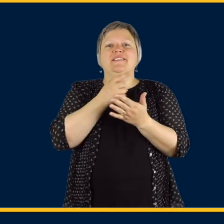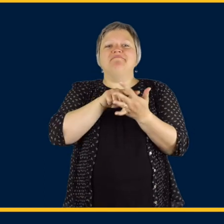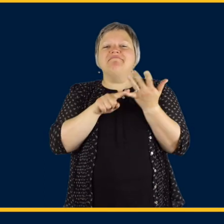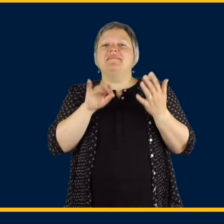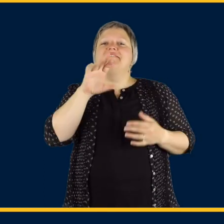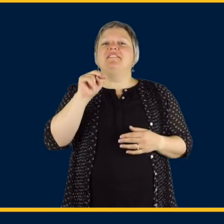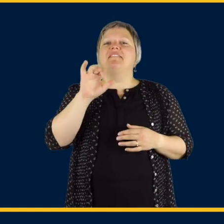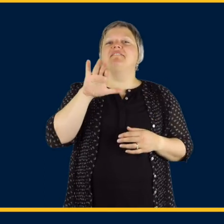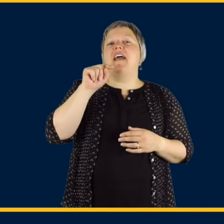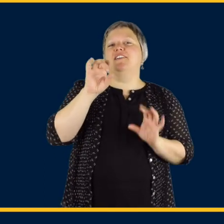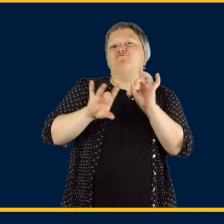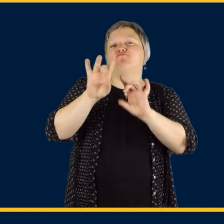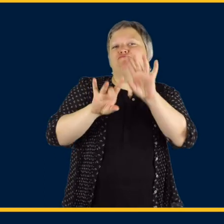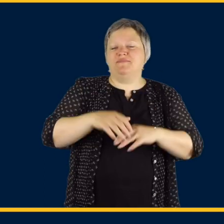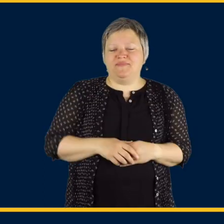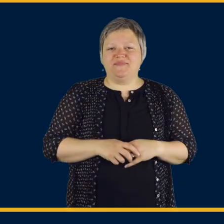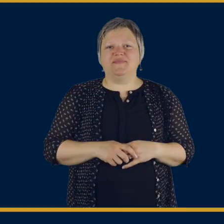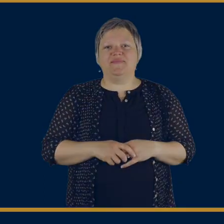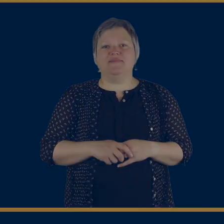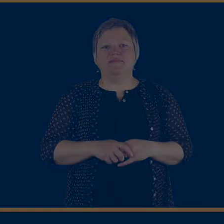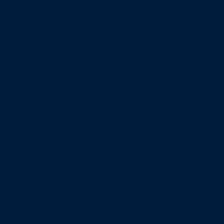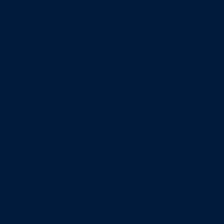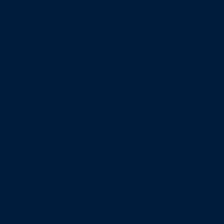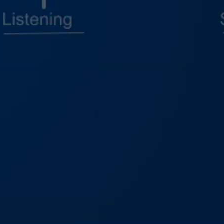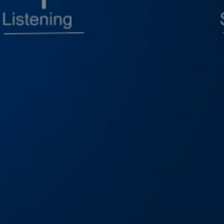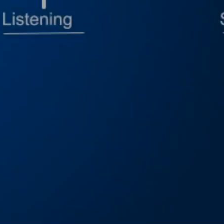So I'm here to answer your questions and to share a few fun facts about us.